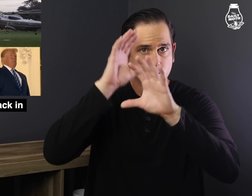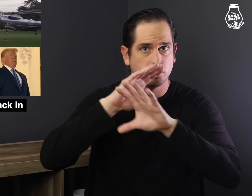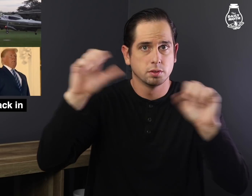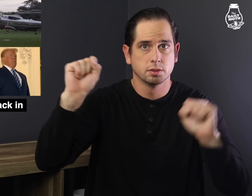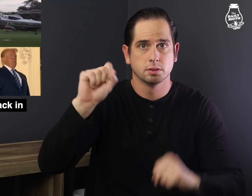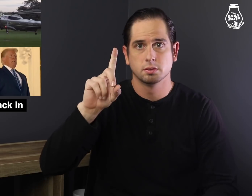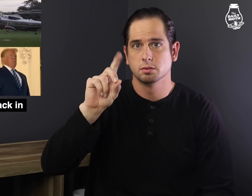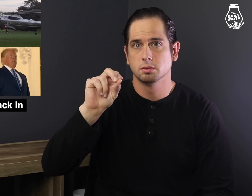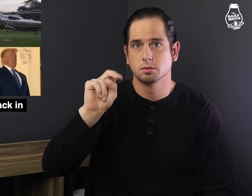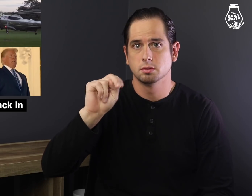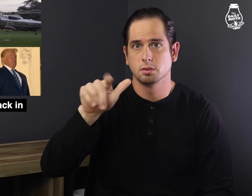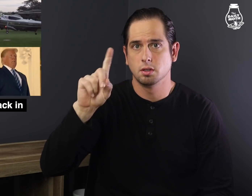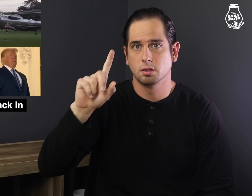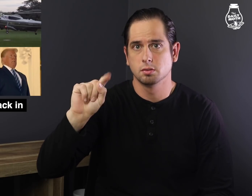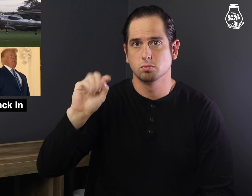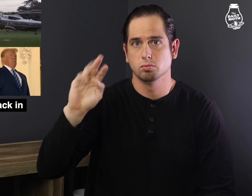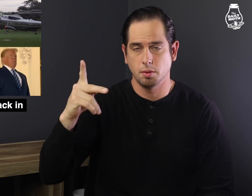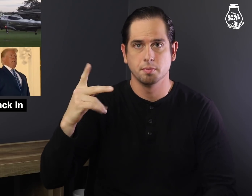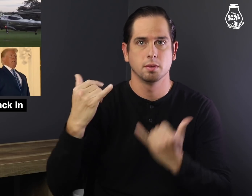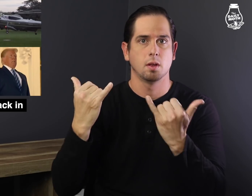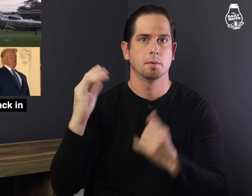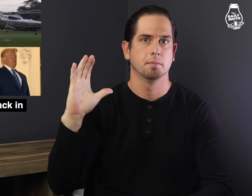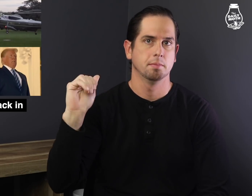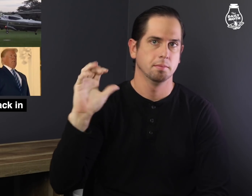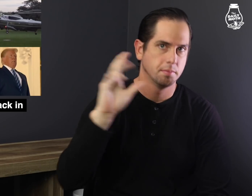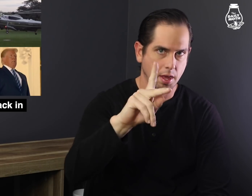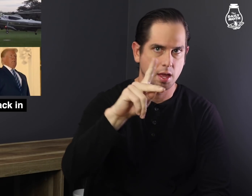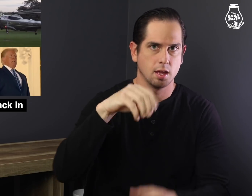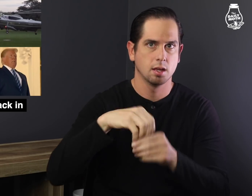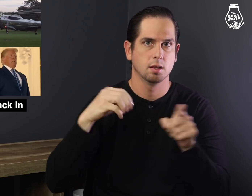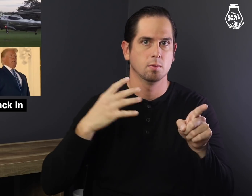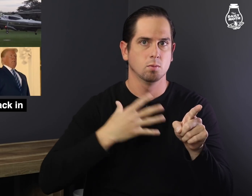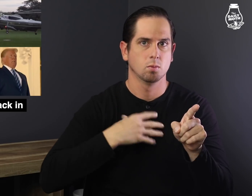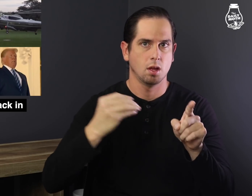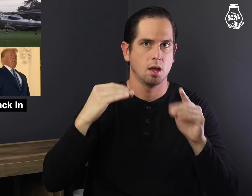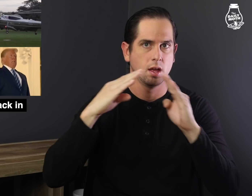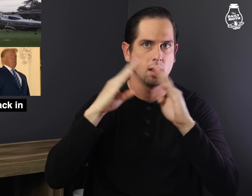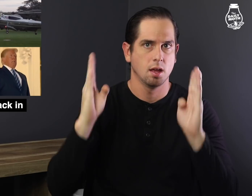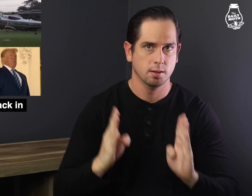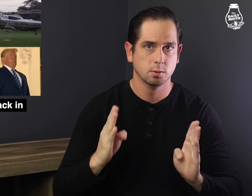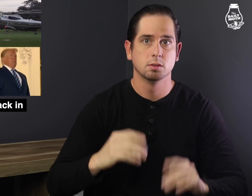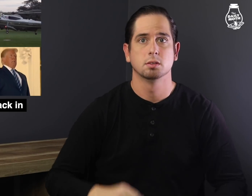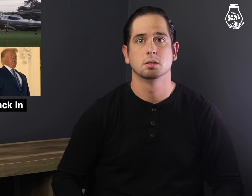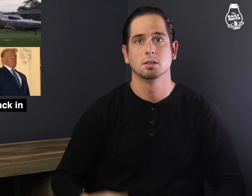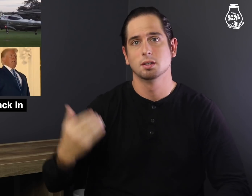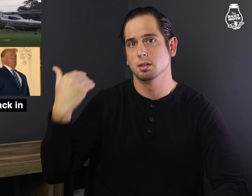President Trump is back in the White House.